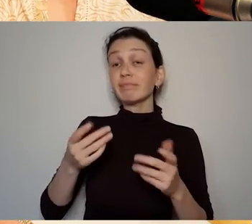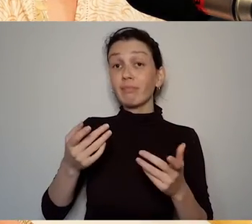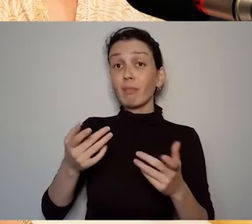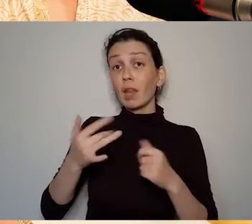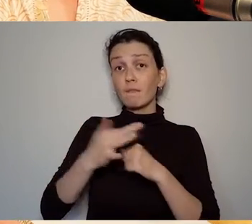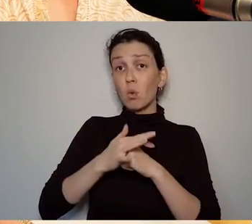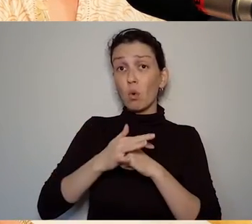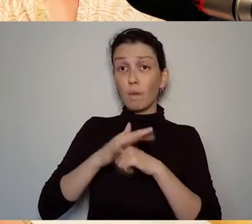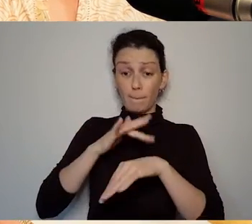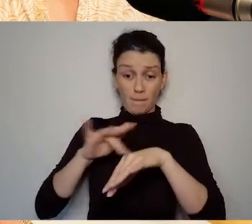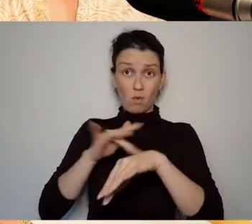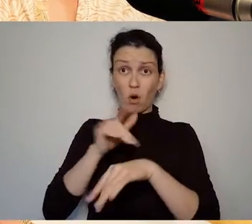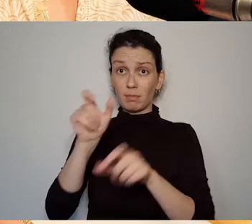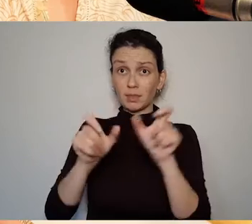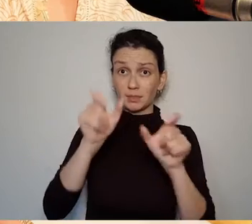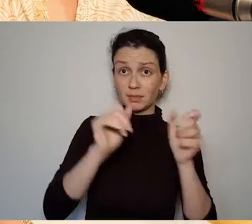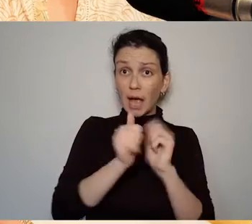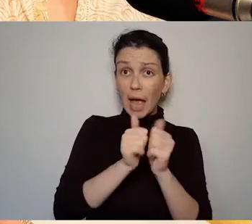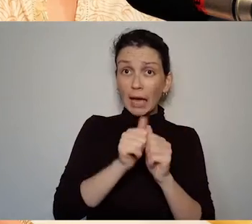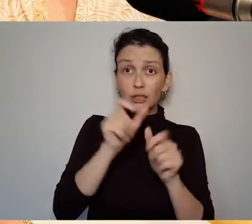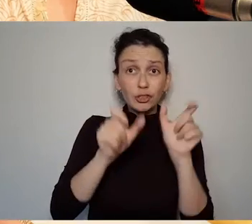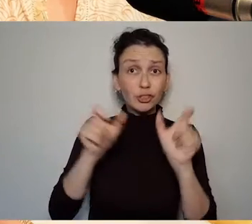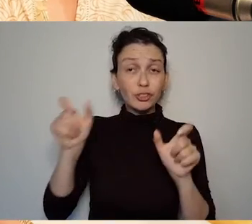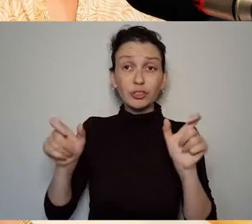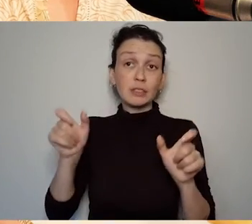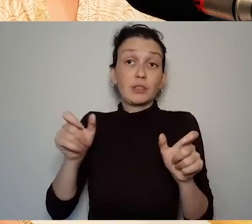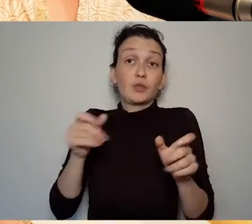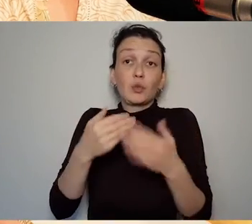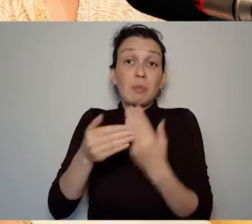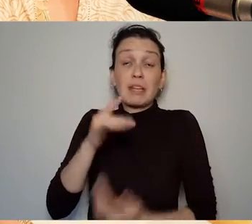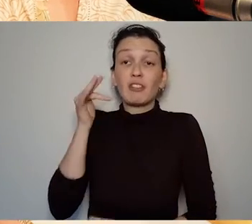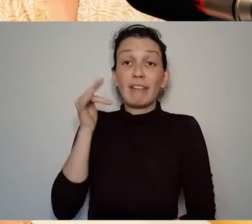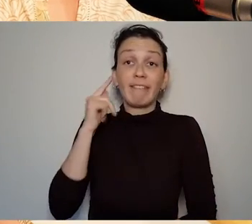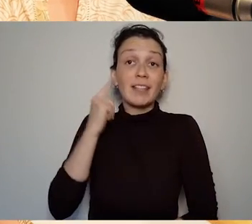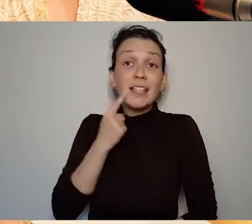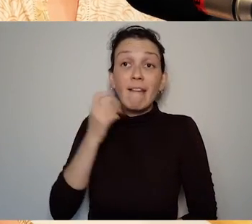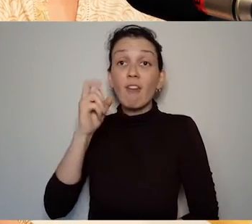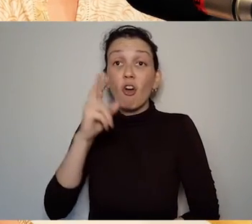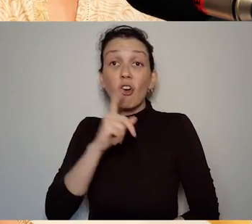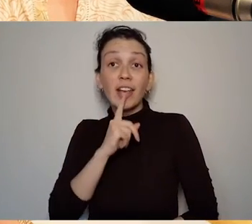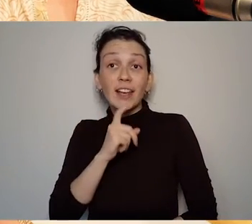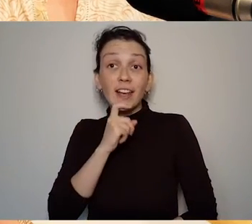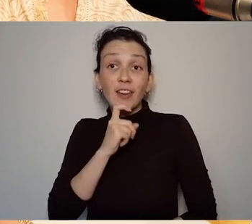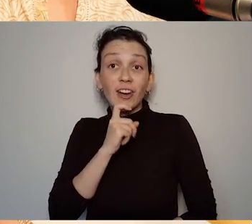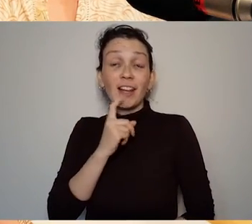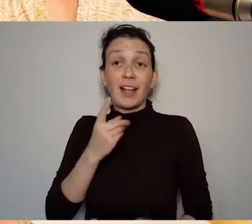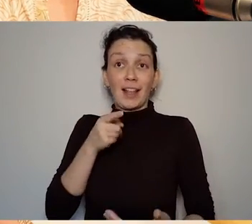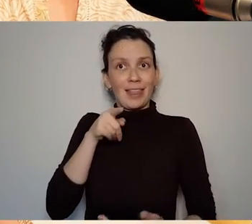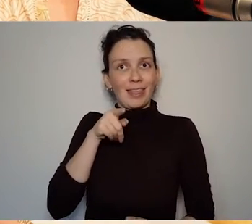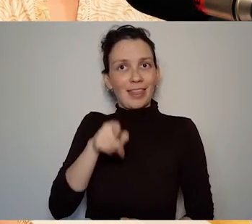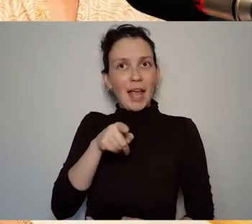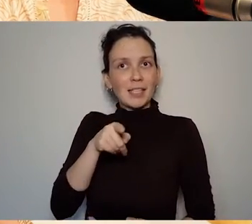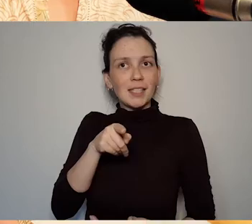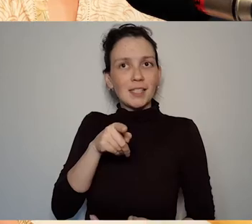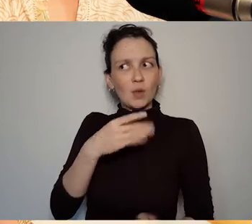that's what performance does but I think we're so lucky so incredibly fortunate to